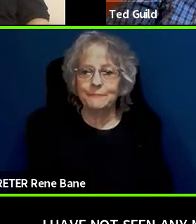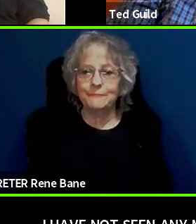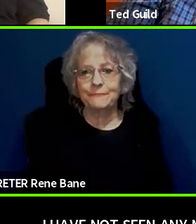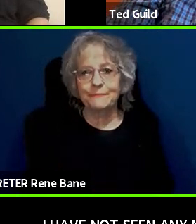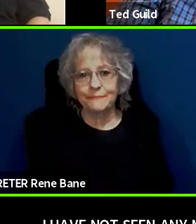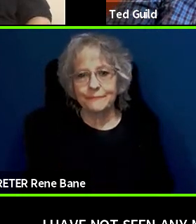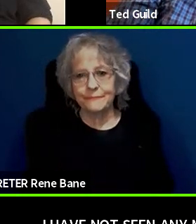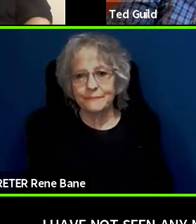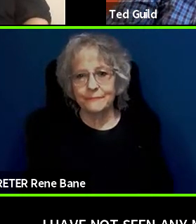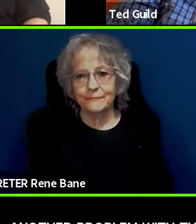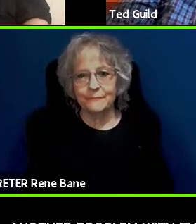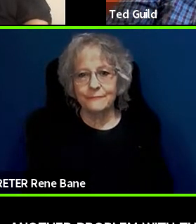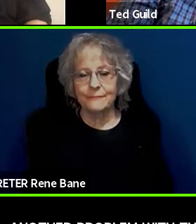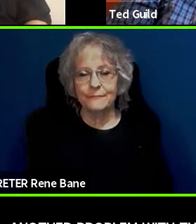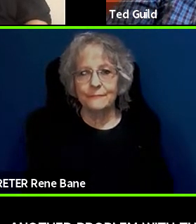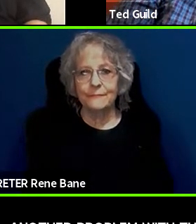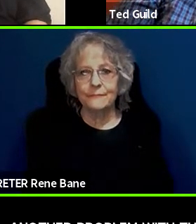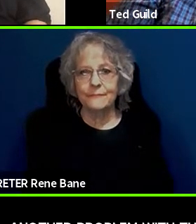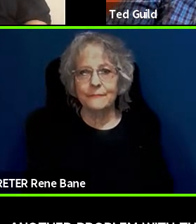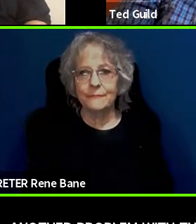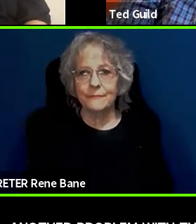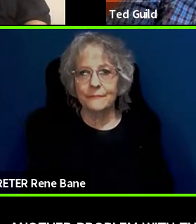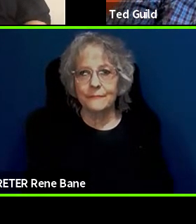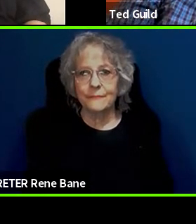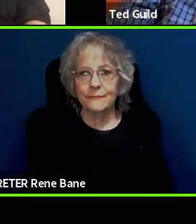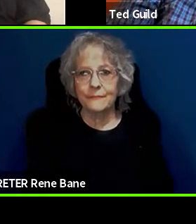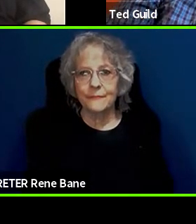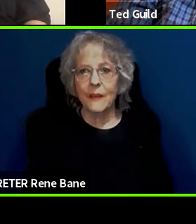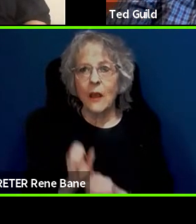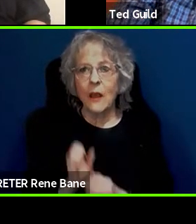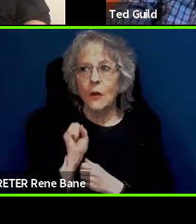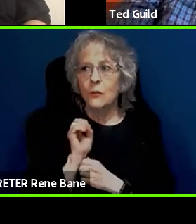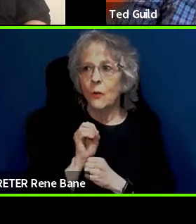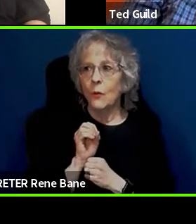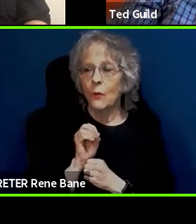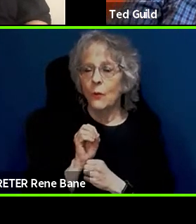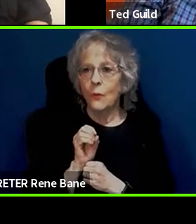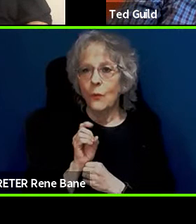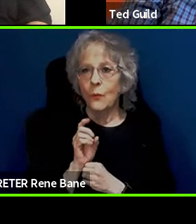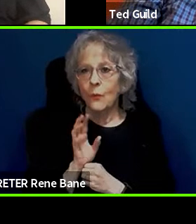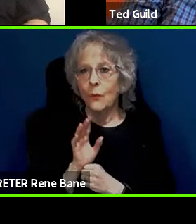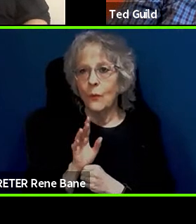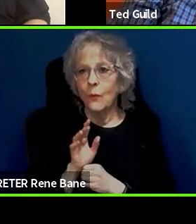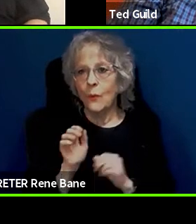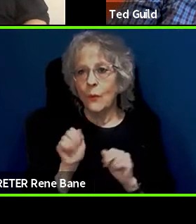So the, it would be -- it could be, if I am understanding your question.